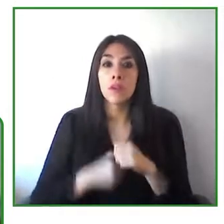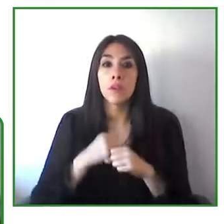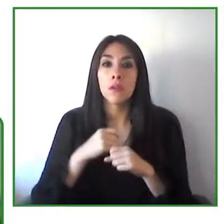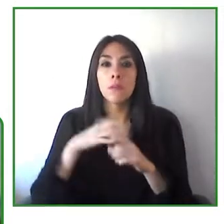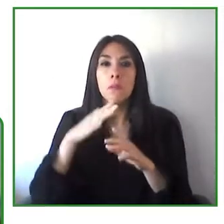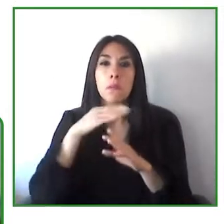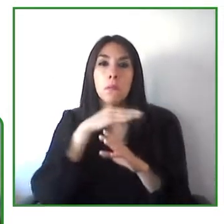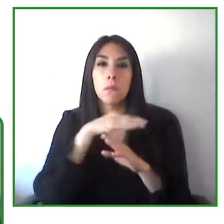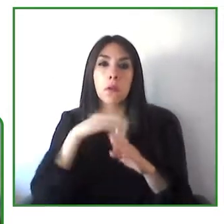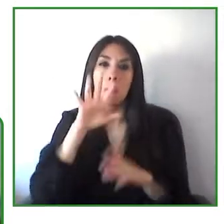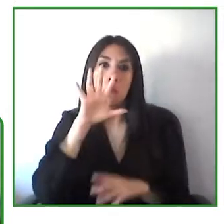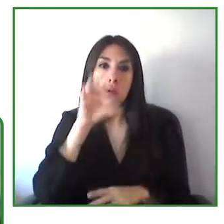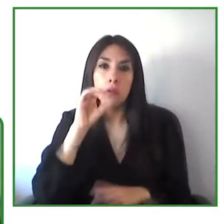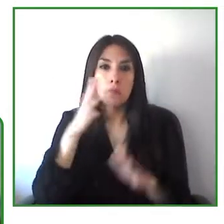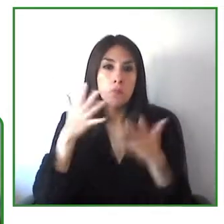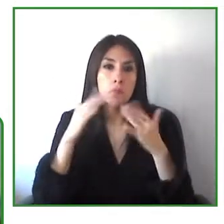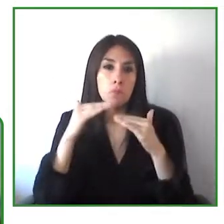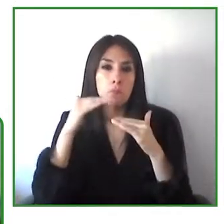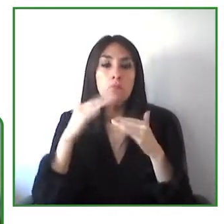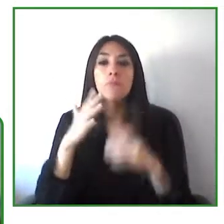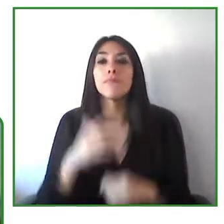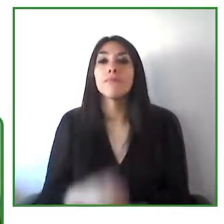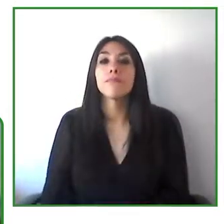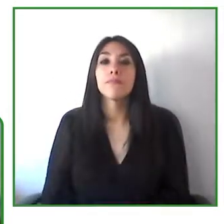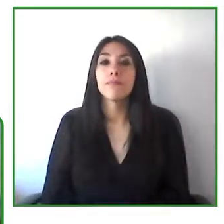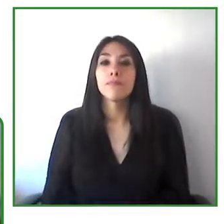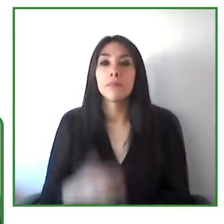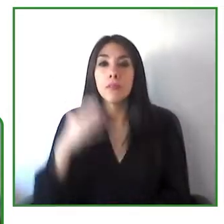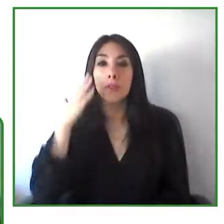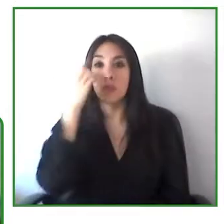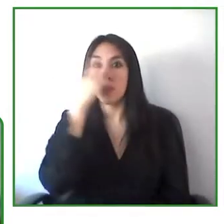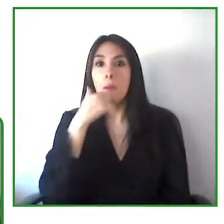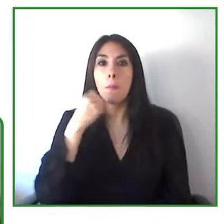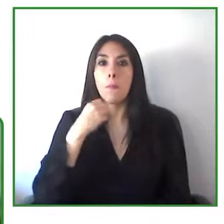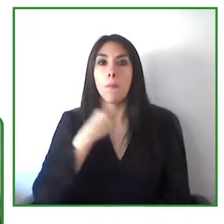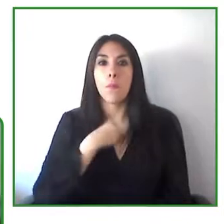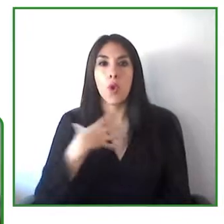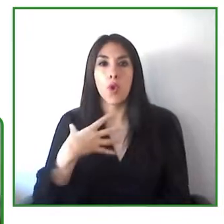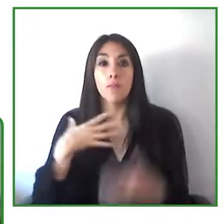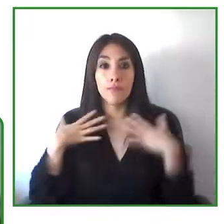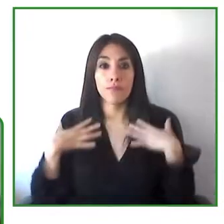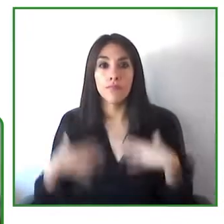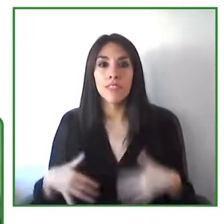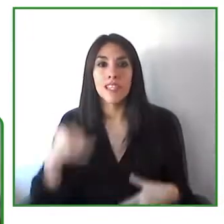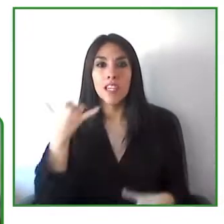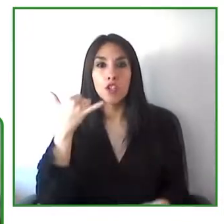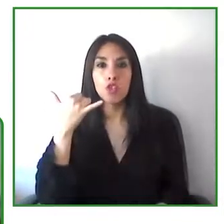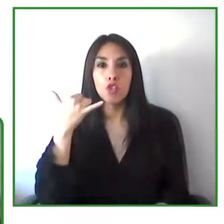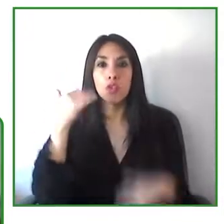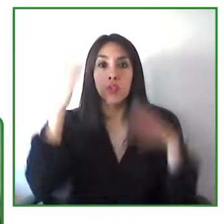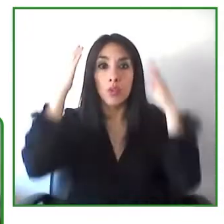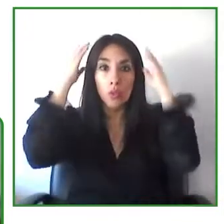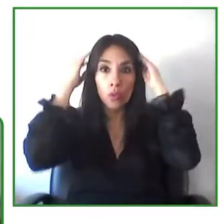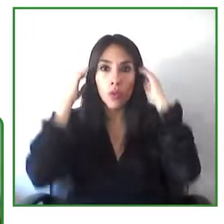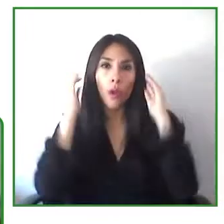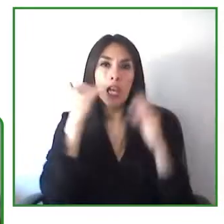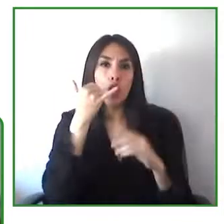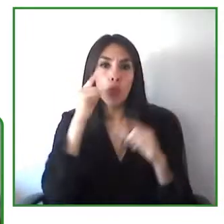I am president and founder of Fundación Comunidad Inclusiva an organization that works to achieve